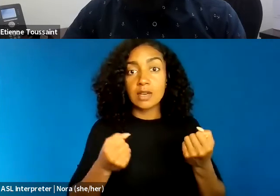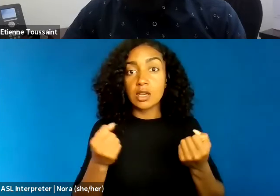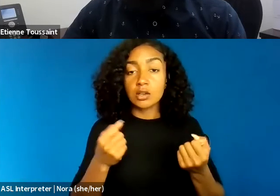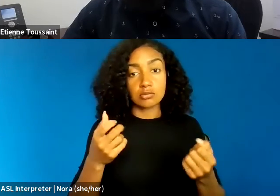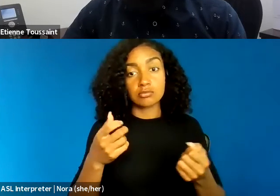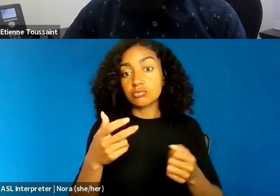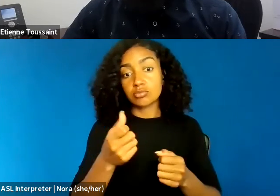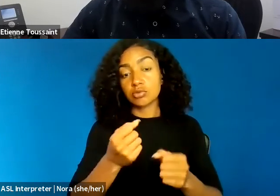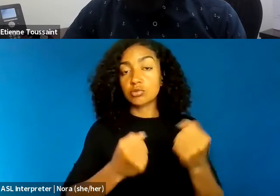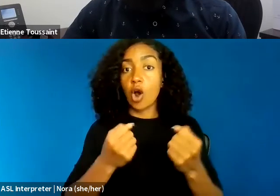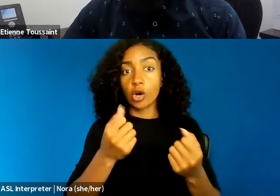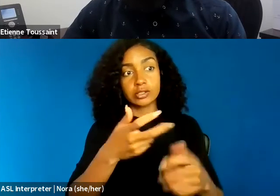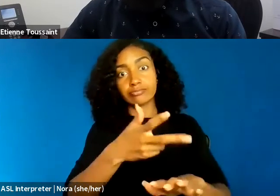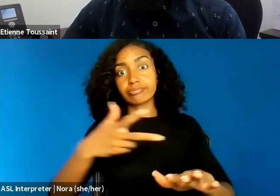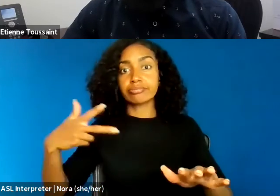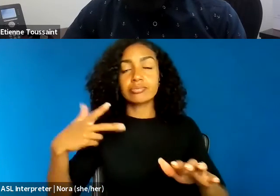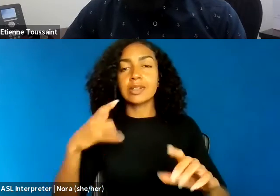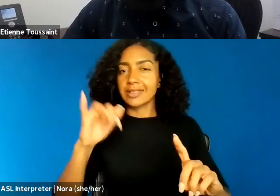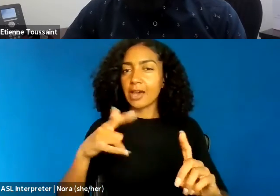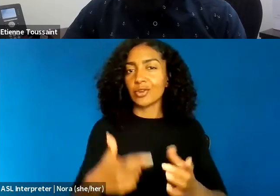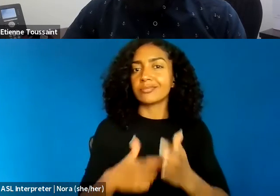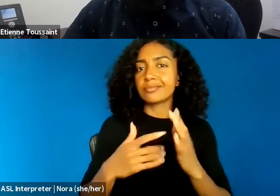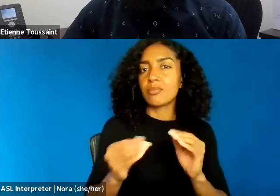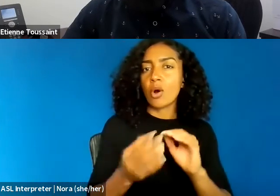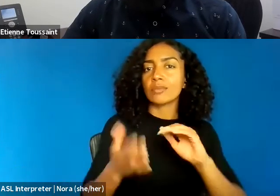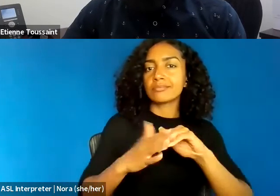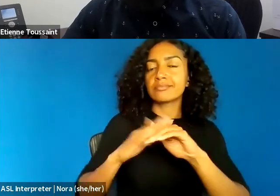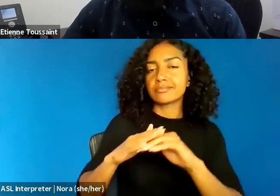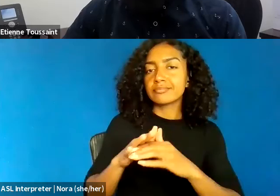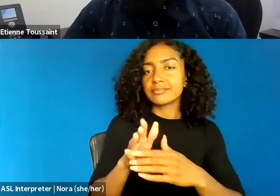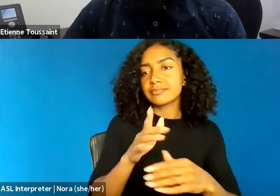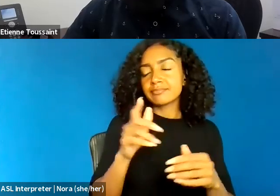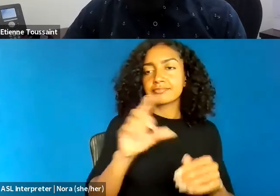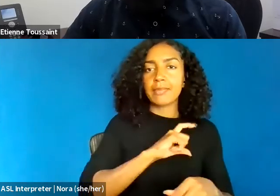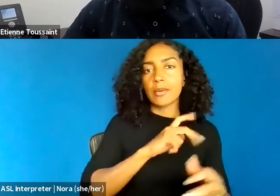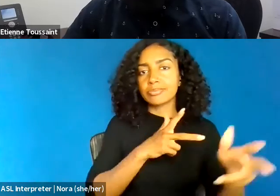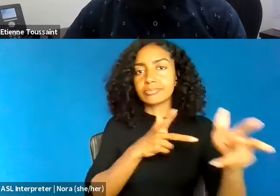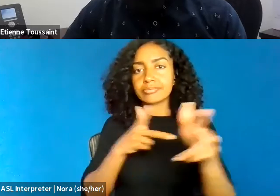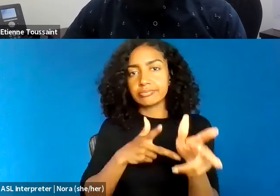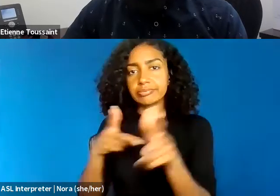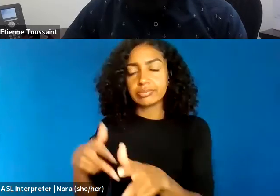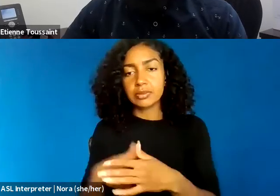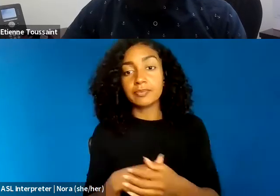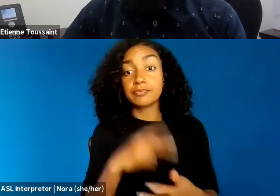Think of the potential likely collection of DNA data of every newborn,